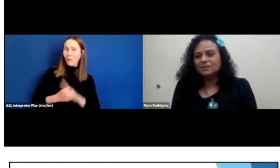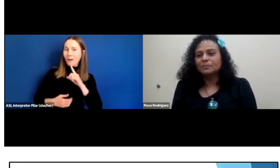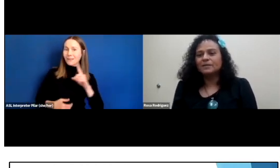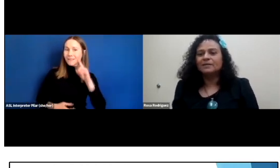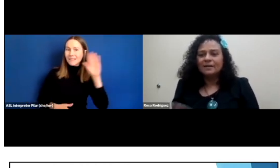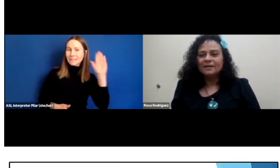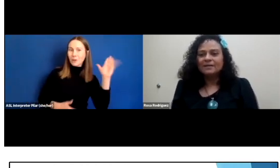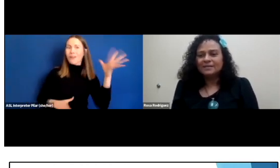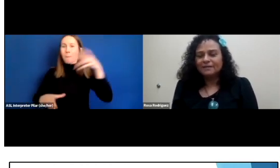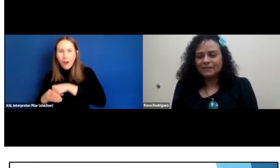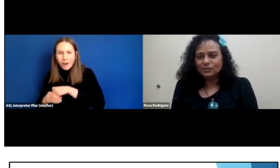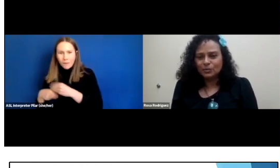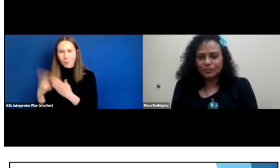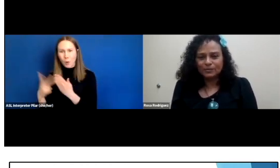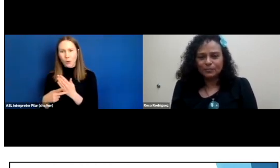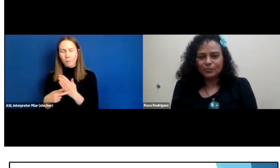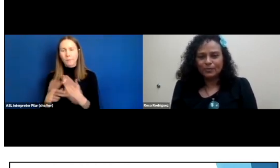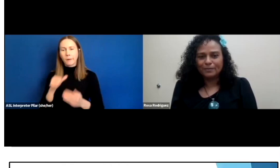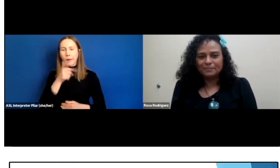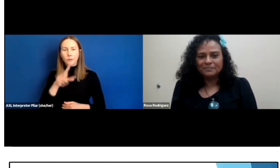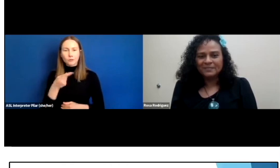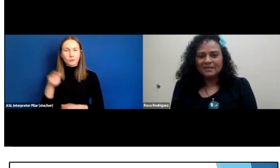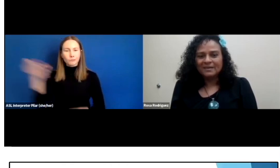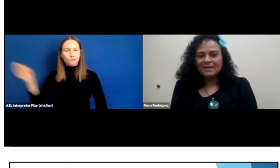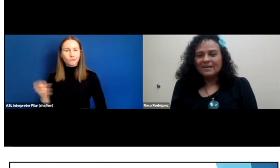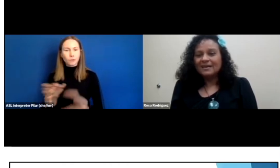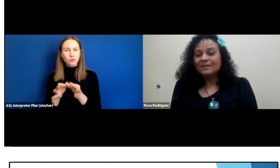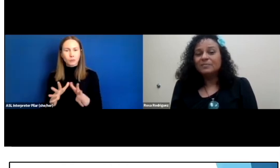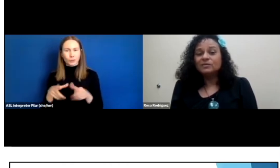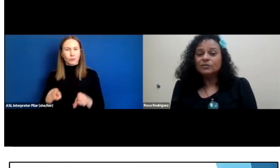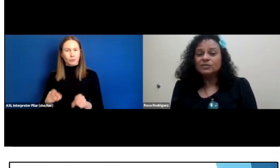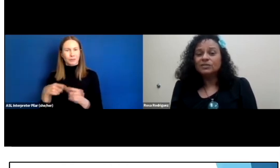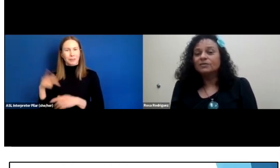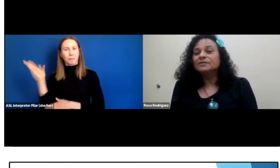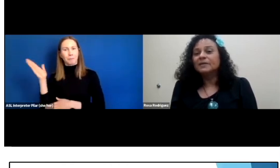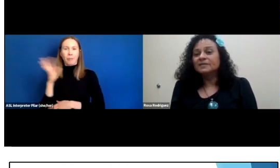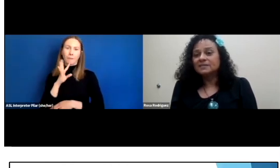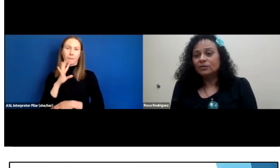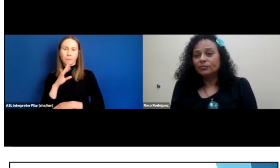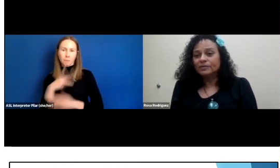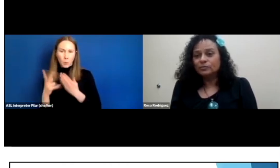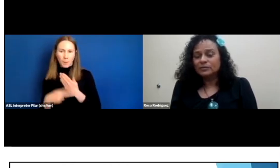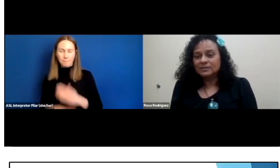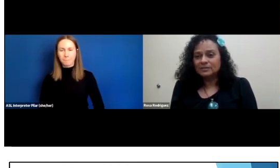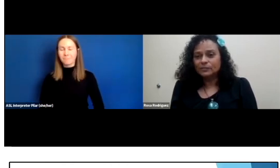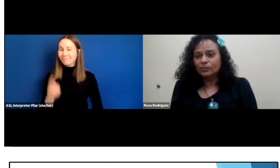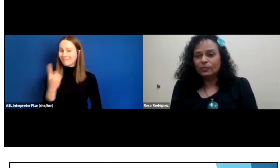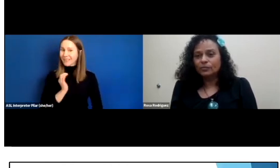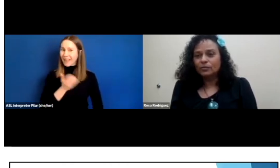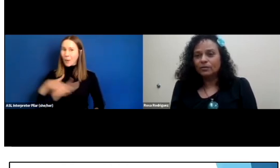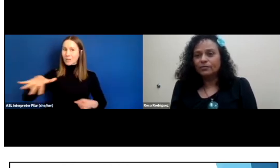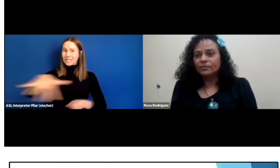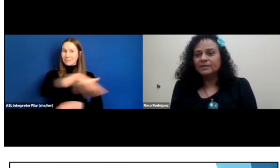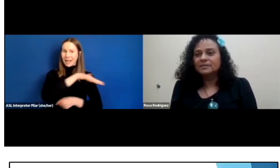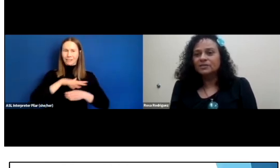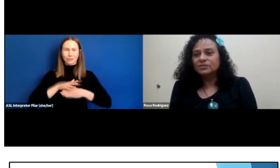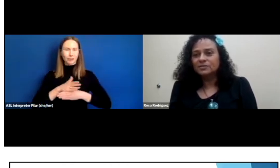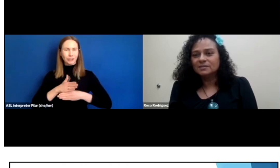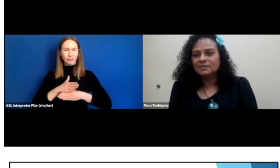not simply let's have an interpreter in the program. And because we share our spaces and our resources with other organizations,